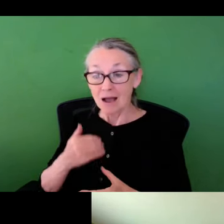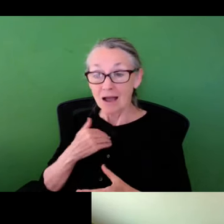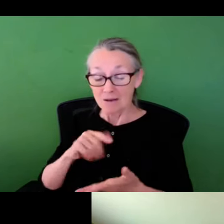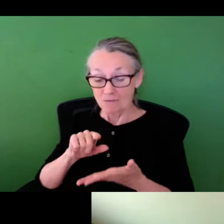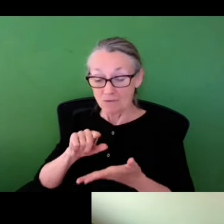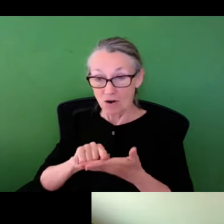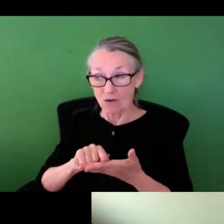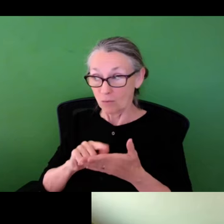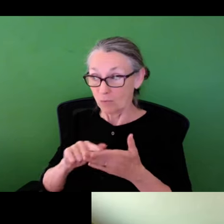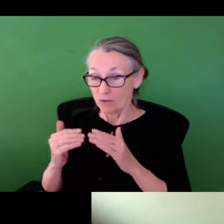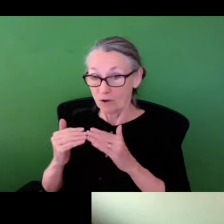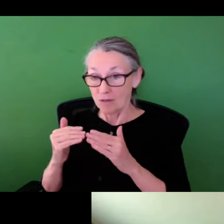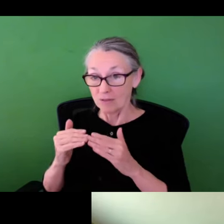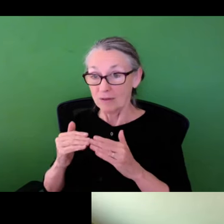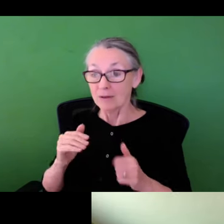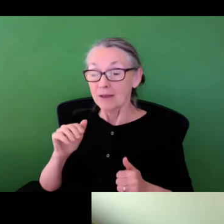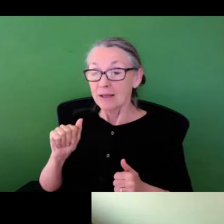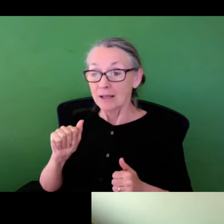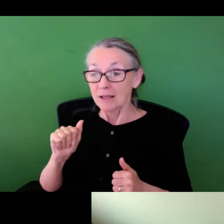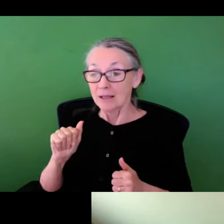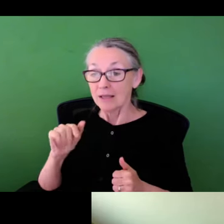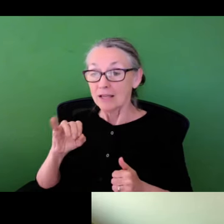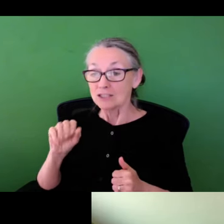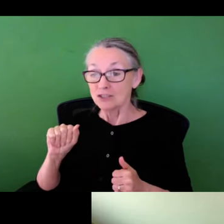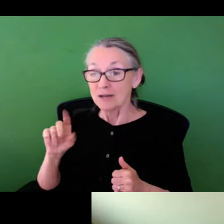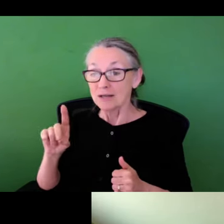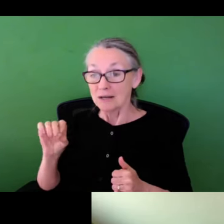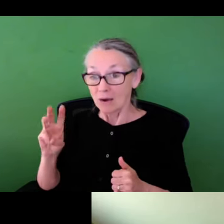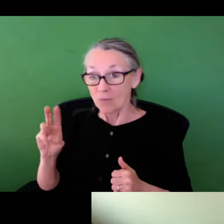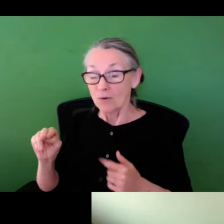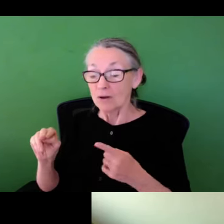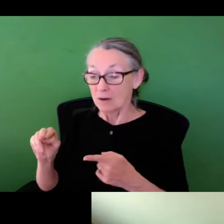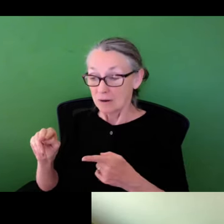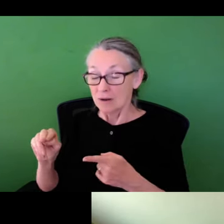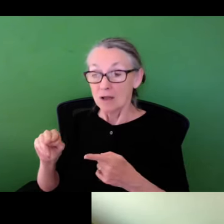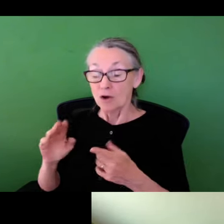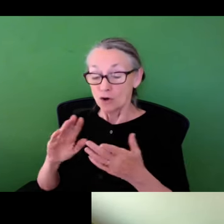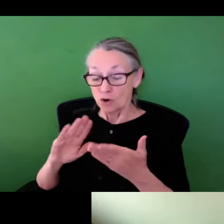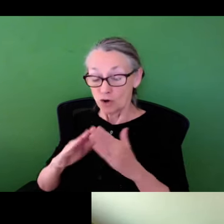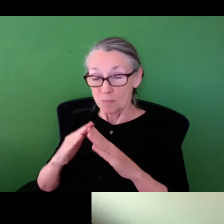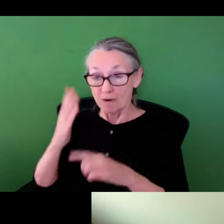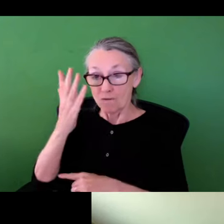that includes gray and green infrastructure, and I have a peace coming out with a colleague, Doctor Asia Downey